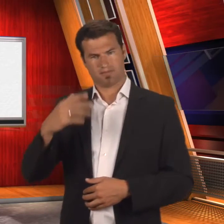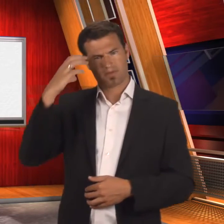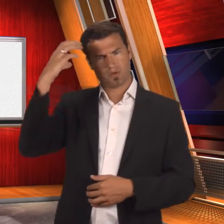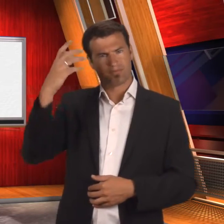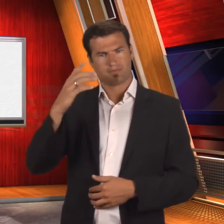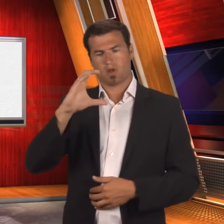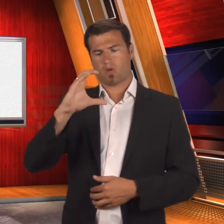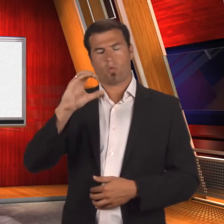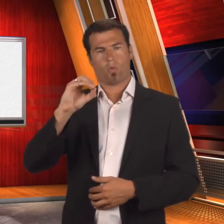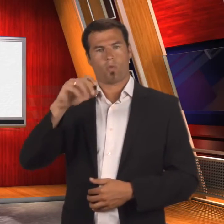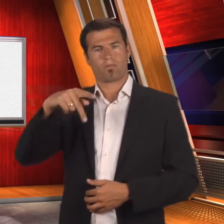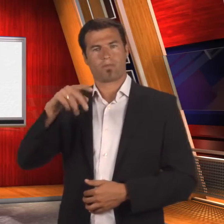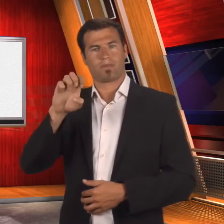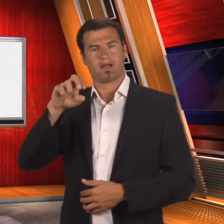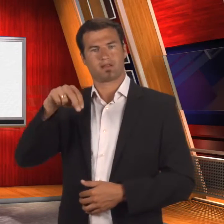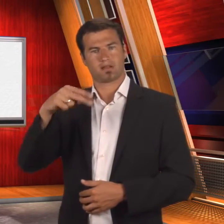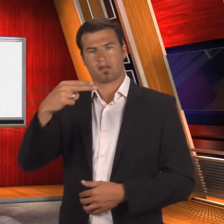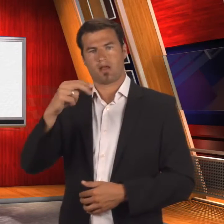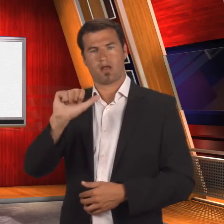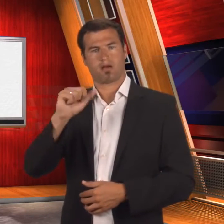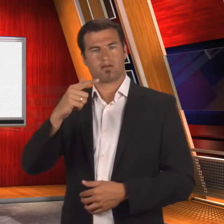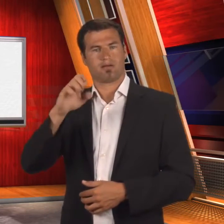in Copenhagen, Denmark.